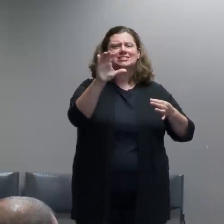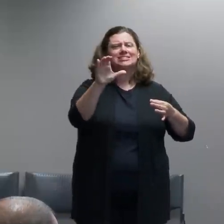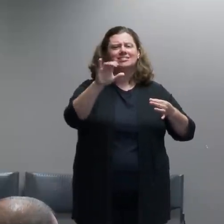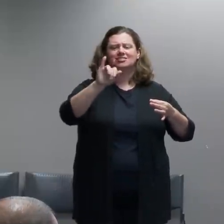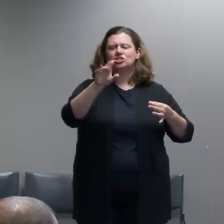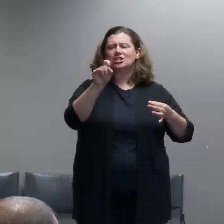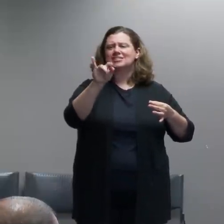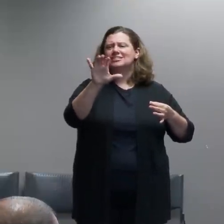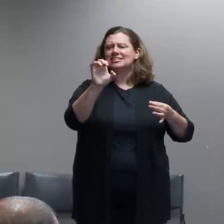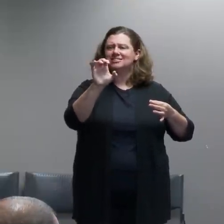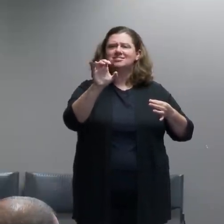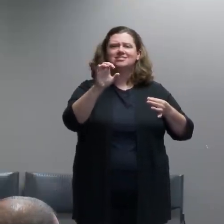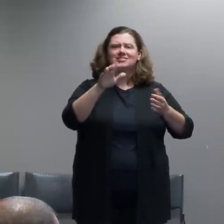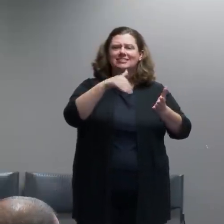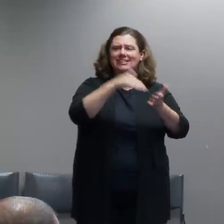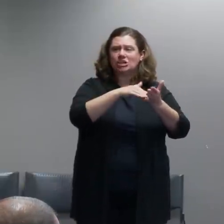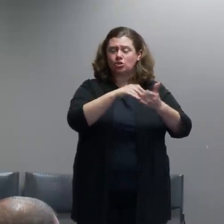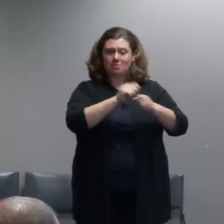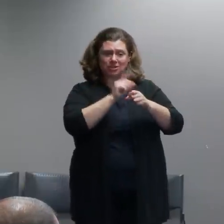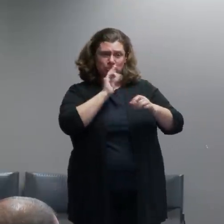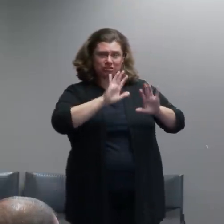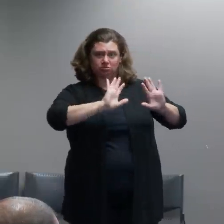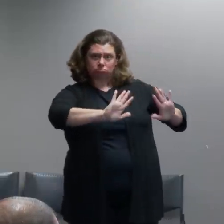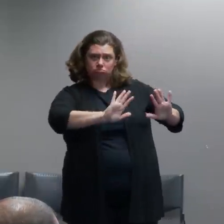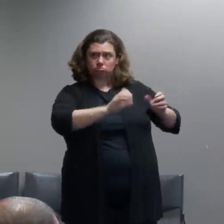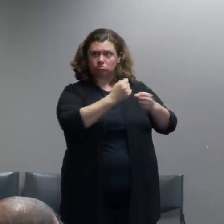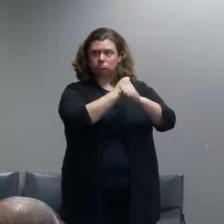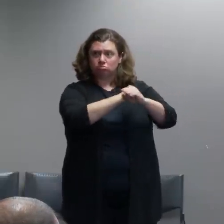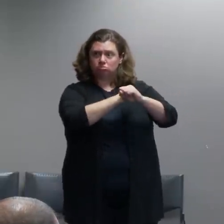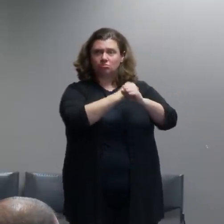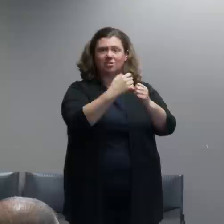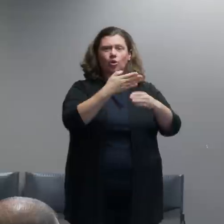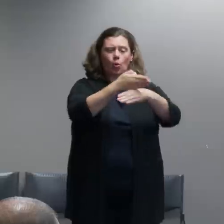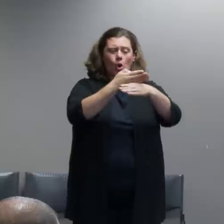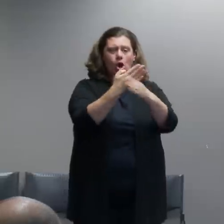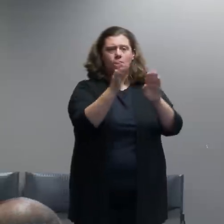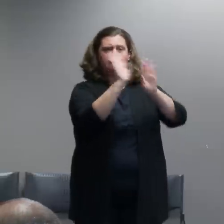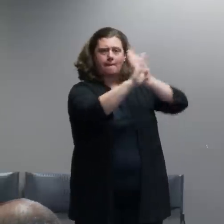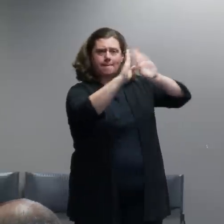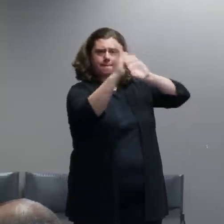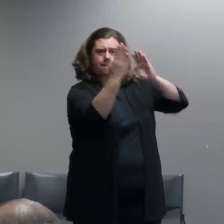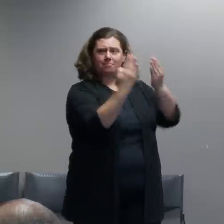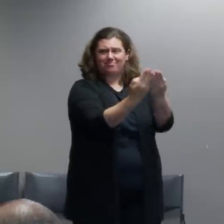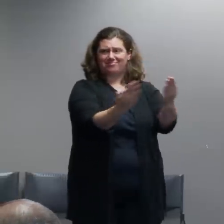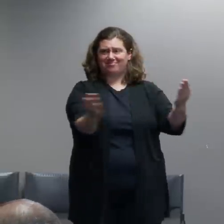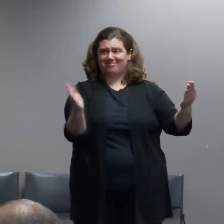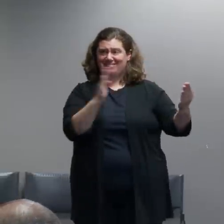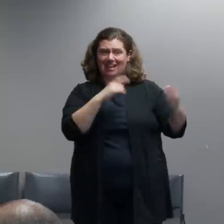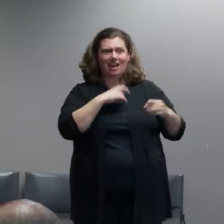some boards up on the windows and start to repair the damage.